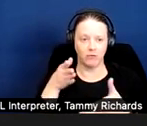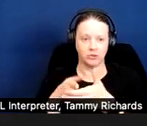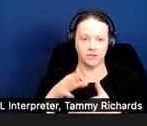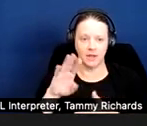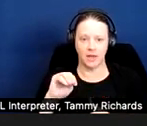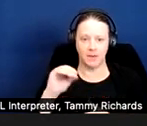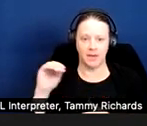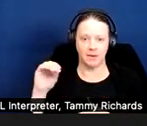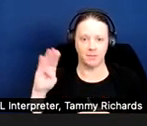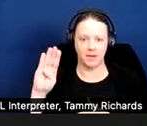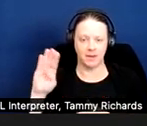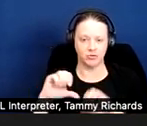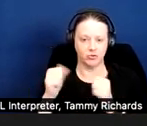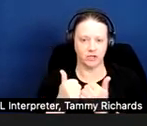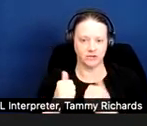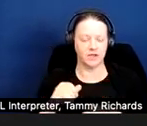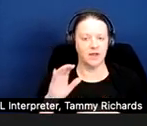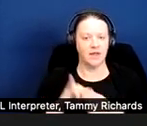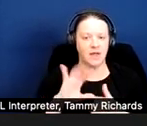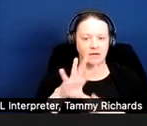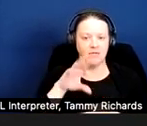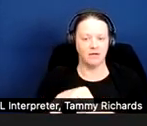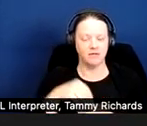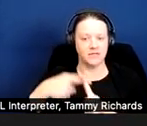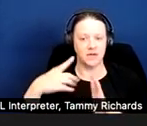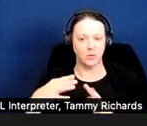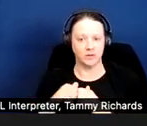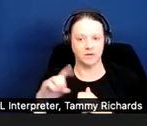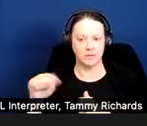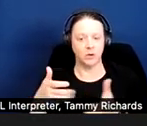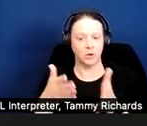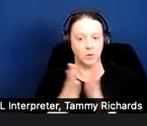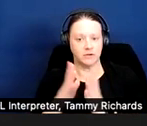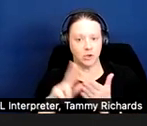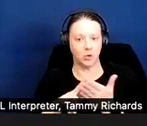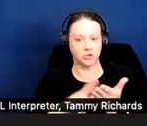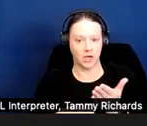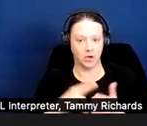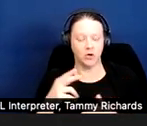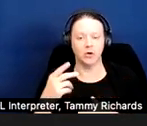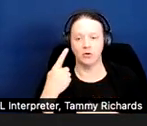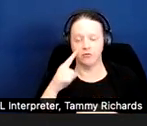This is a case that involved a tenant with disabilities who requested a co-signer as an accommodation.